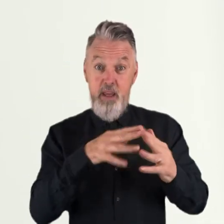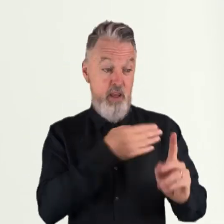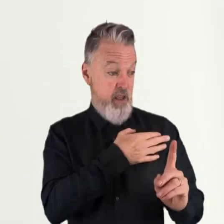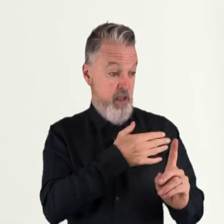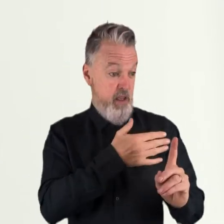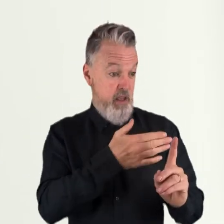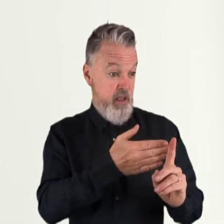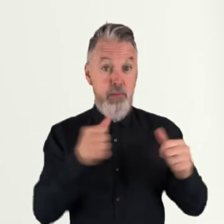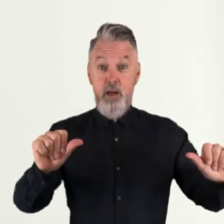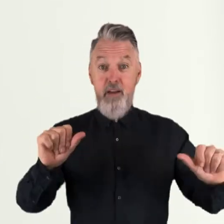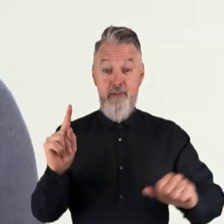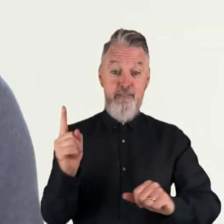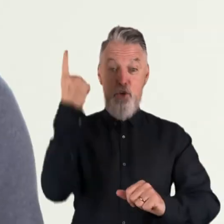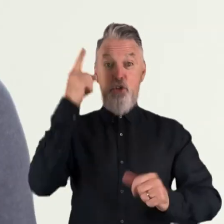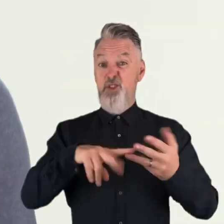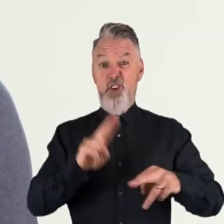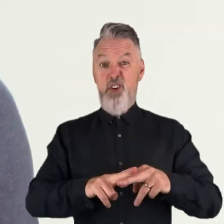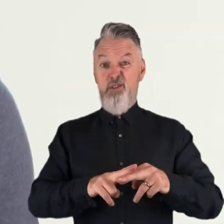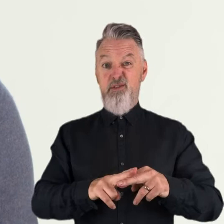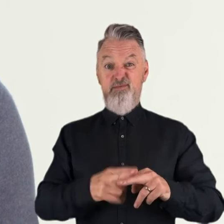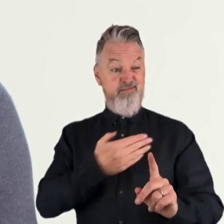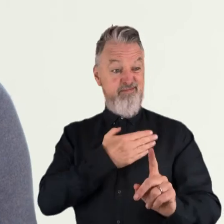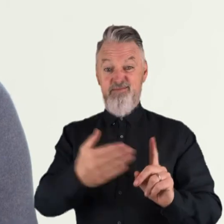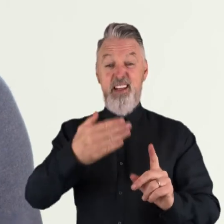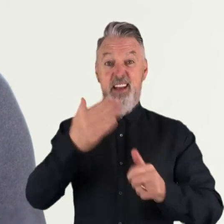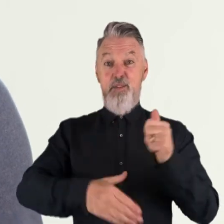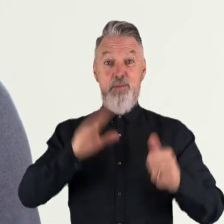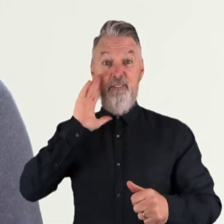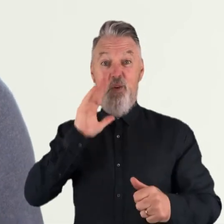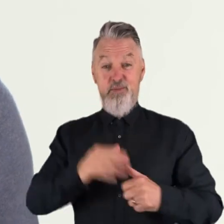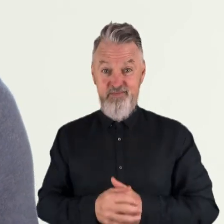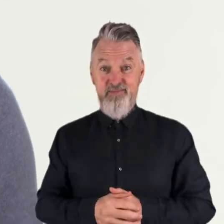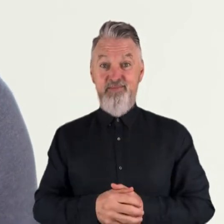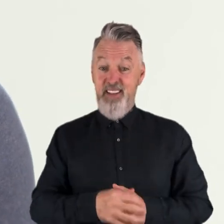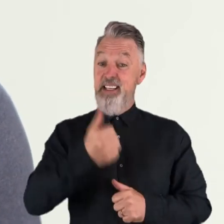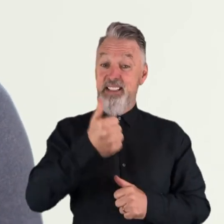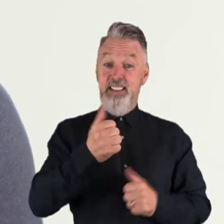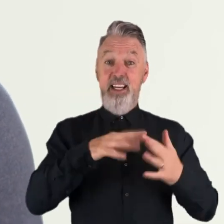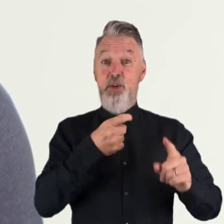home practice platform. Since launching 4 weeks ago, we’ve welcomed 15 paid subscribers